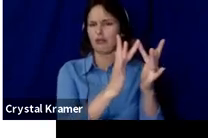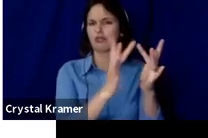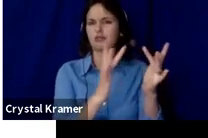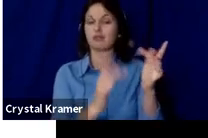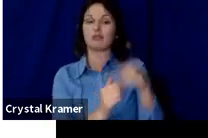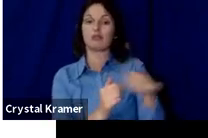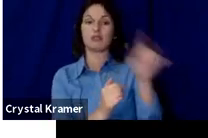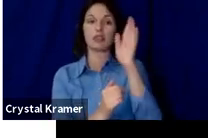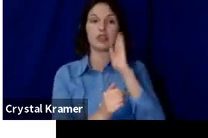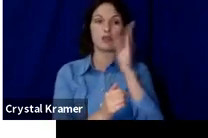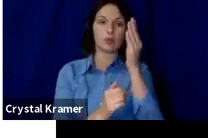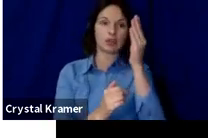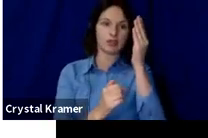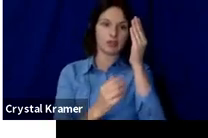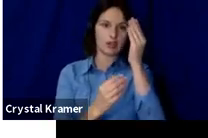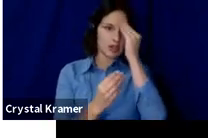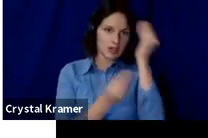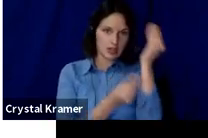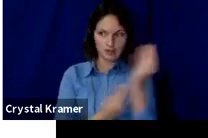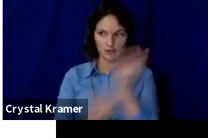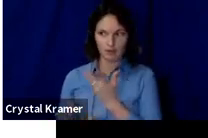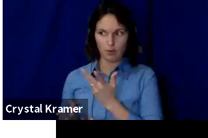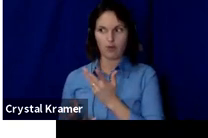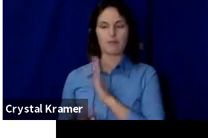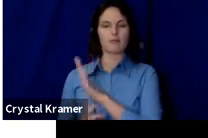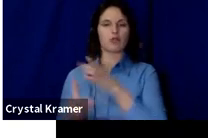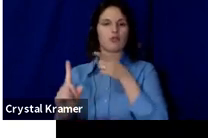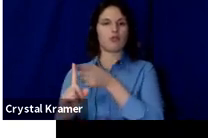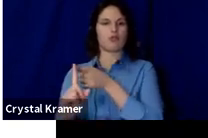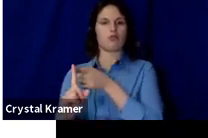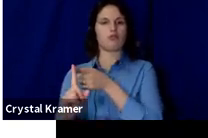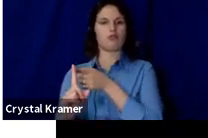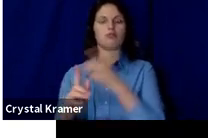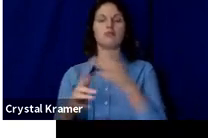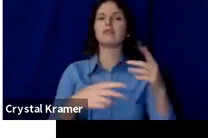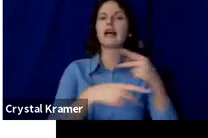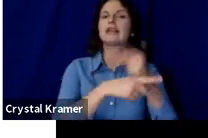what your goal will be. The type of product you're operating can help you set your goal.